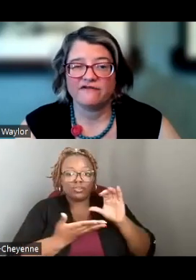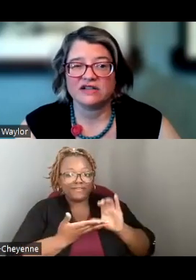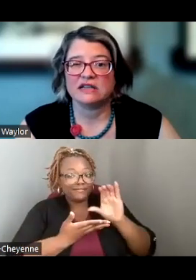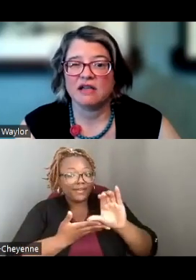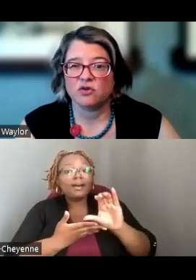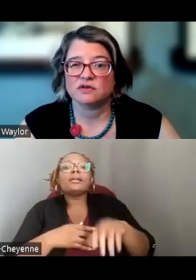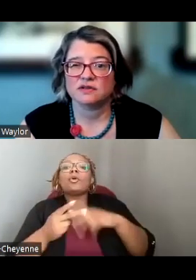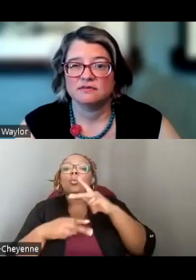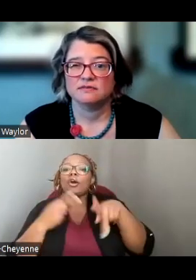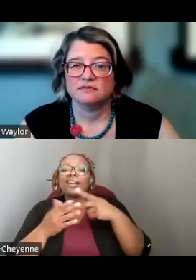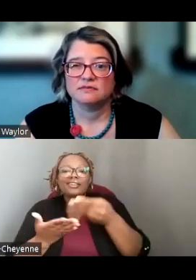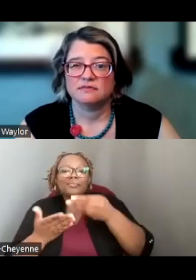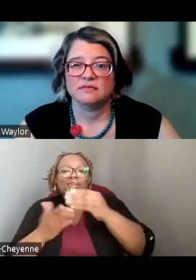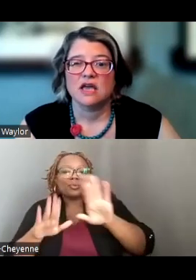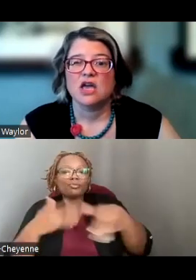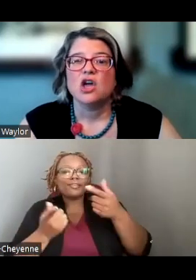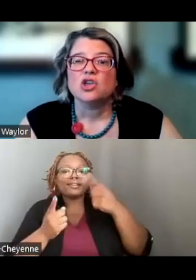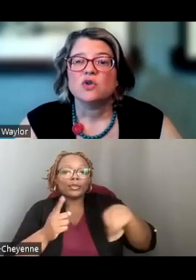FUNDING LEVELS.